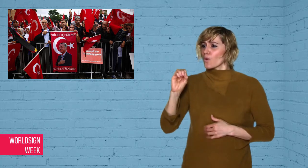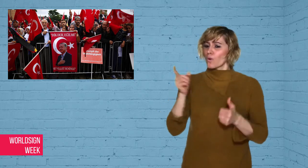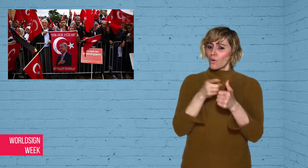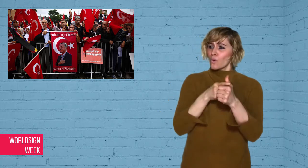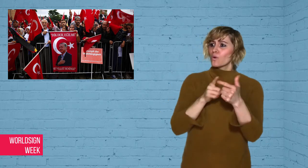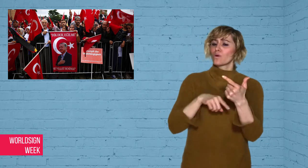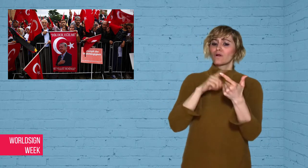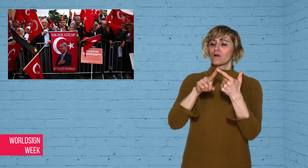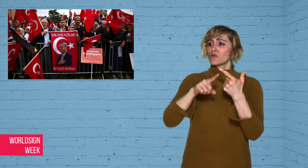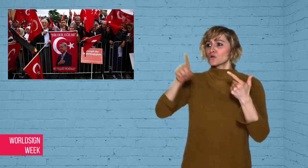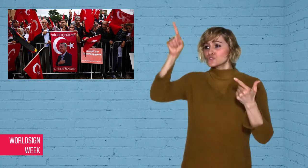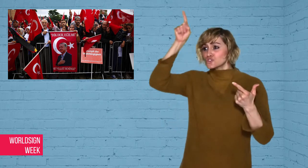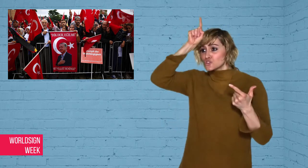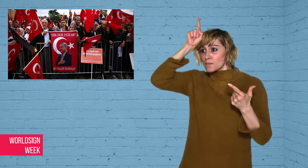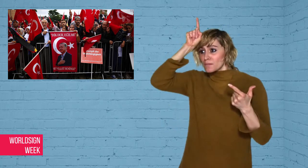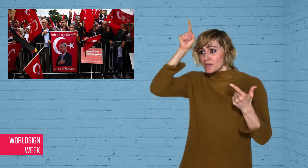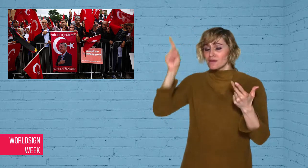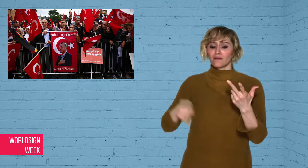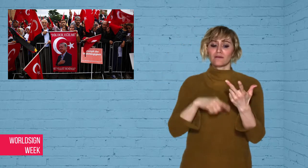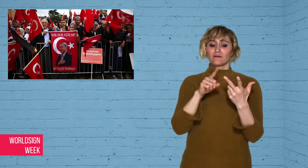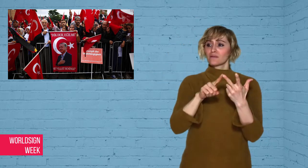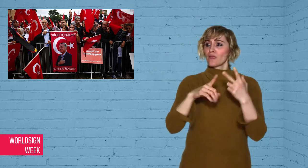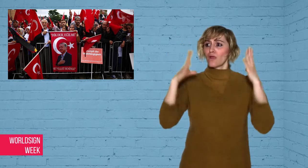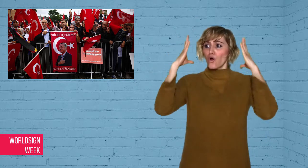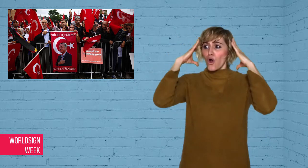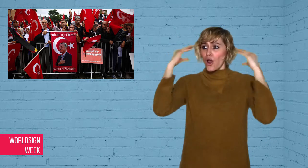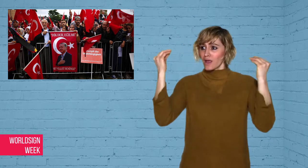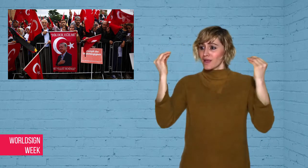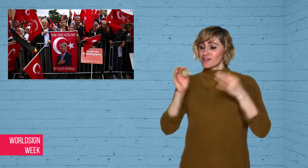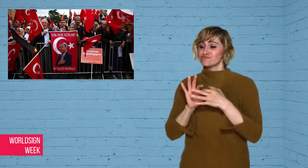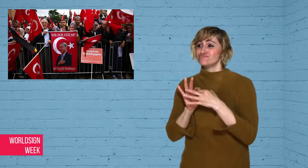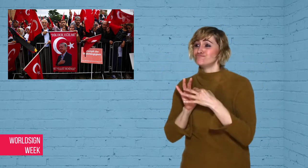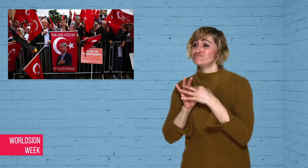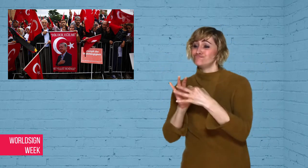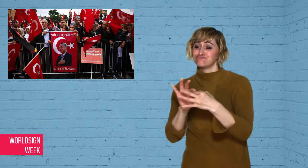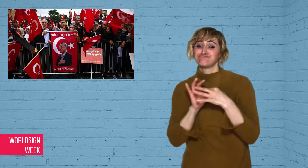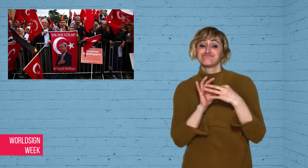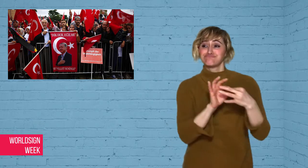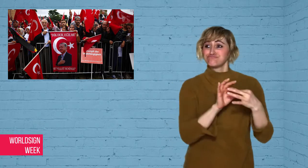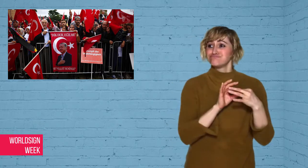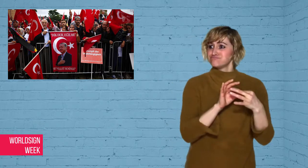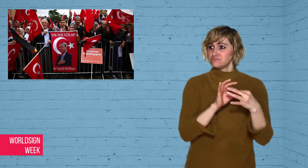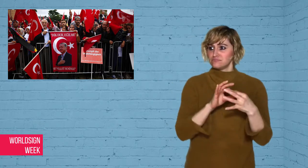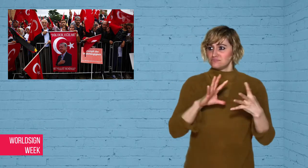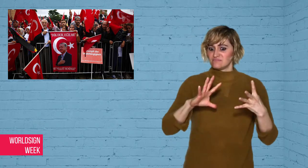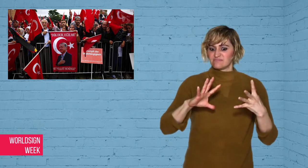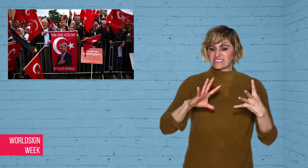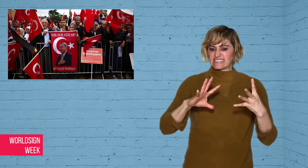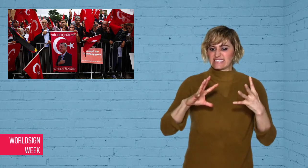NATO allies, Germany and the